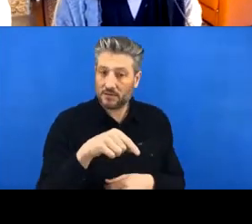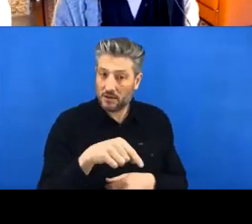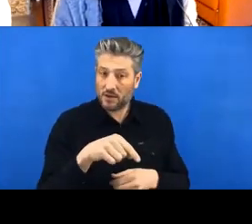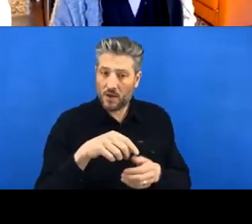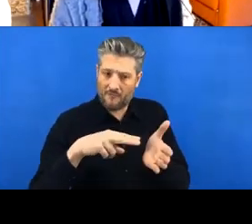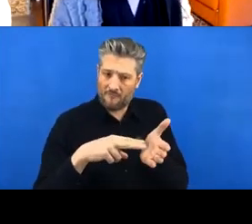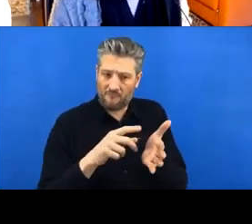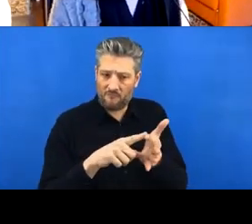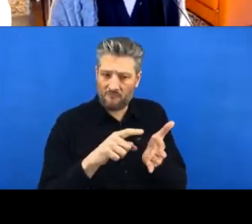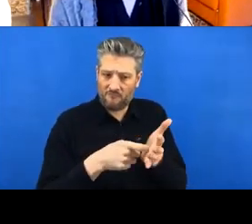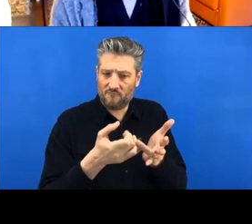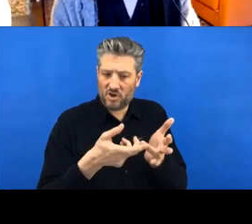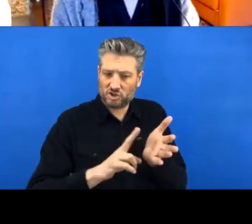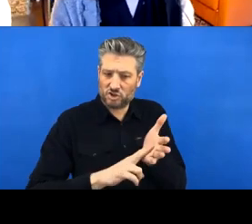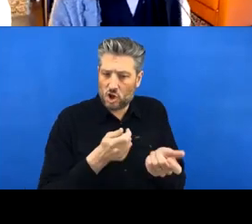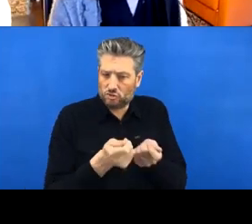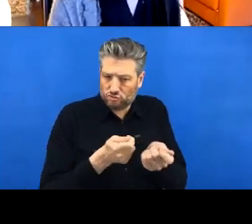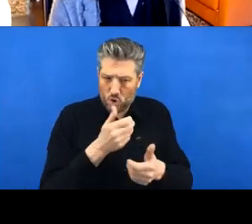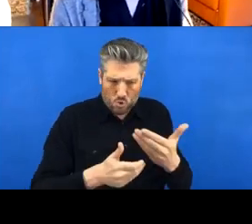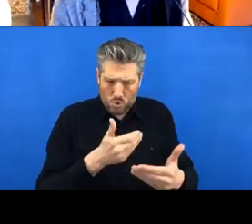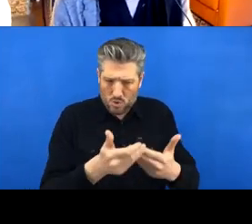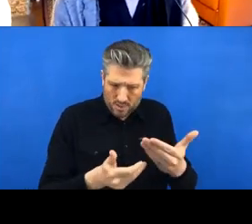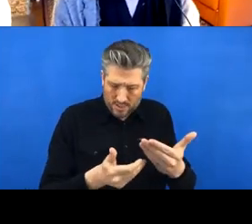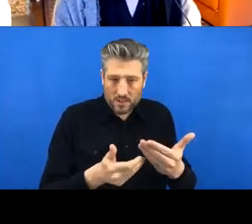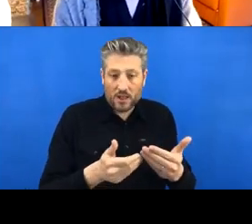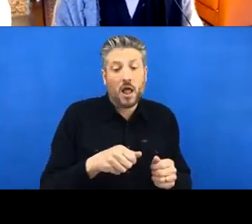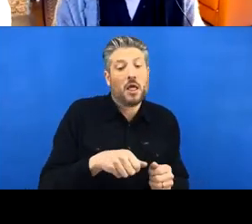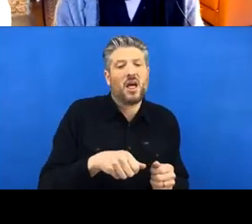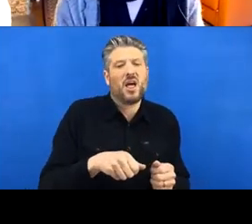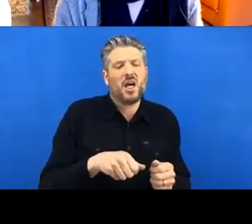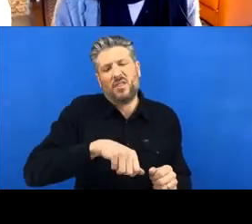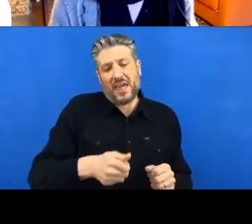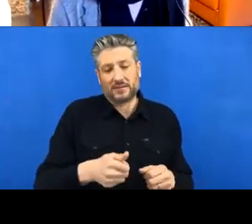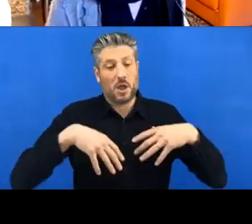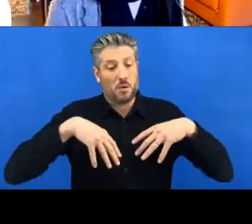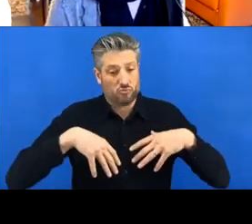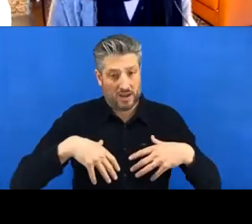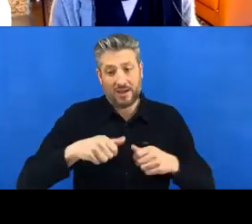And then we'll have a little break and then we'll try and do it within R itself. I’m going to try to go slowly,